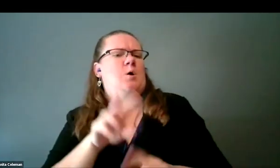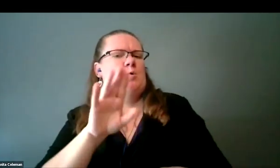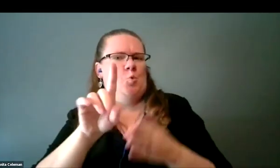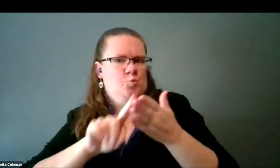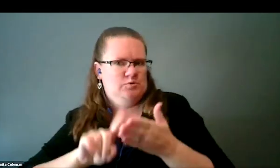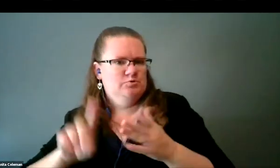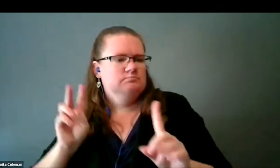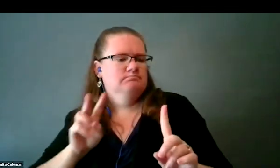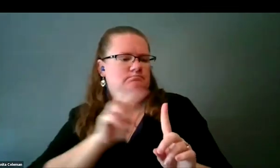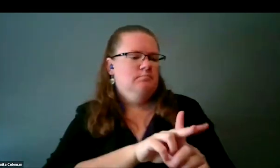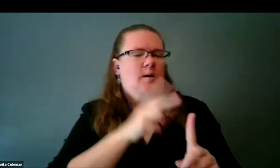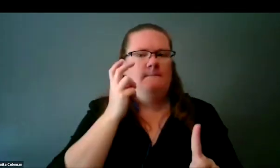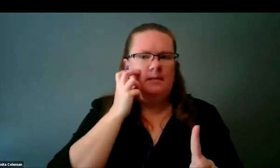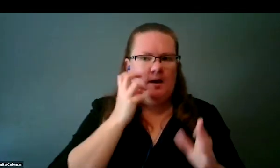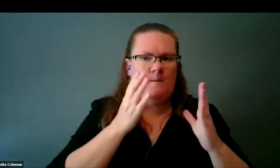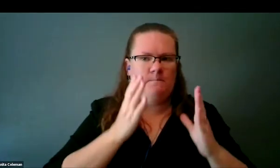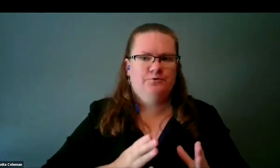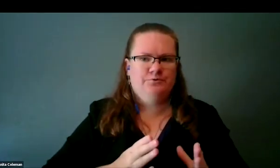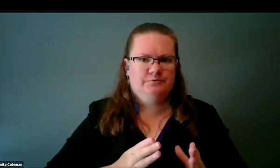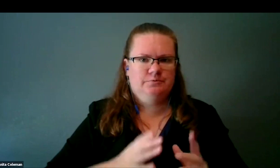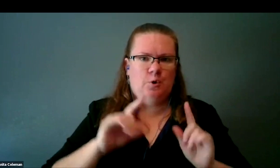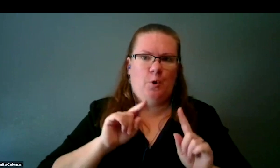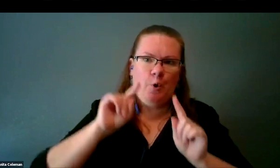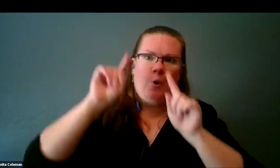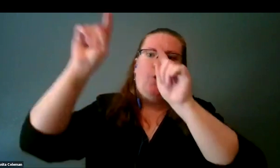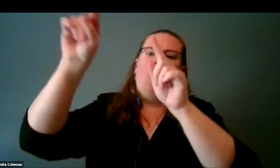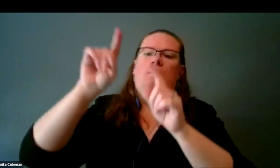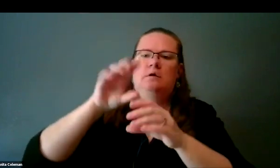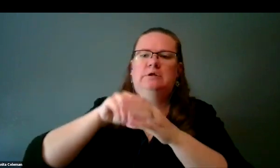into space and/or as they're studying this on the spaceship?